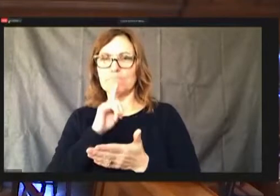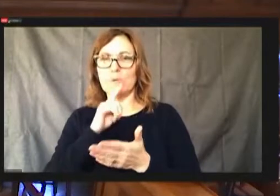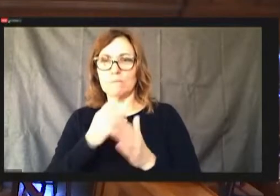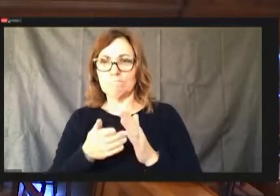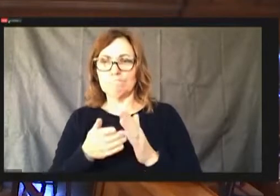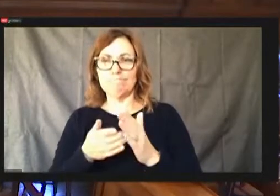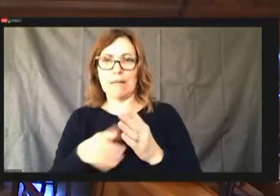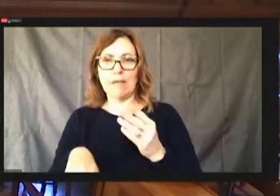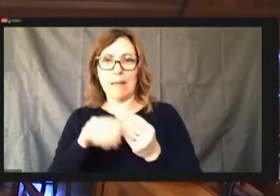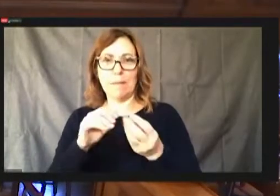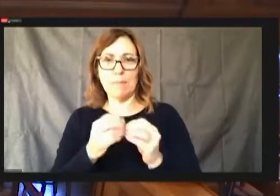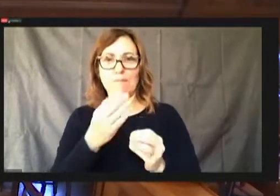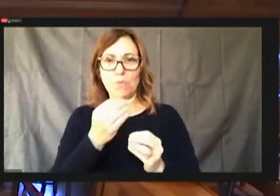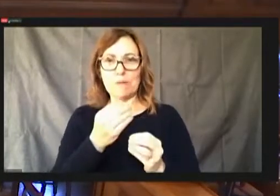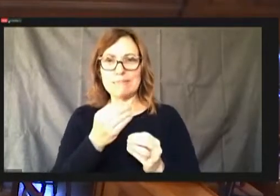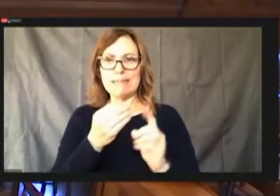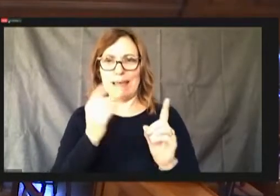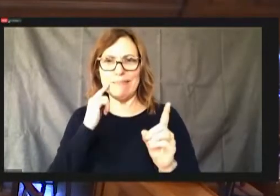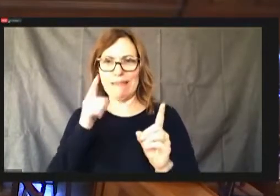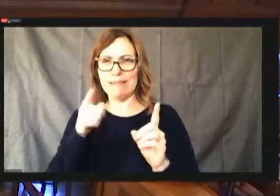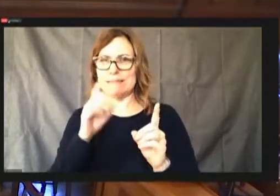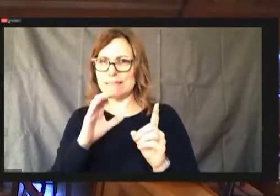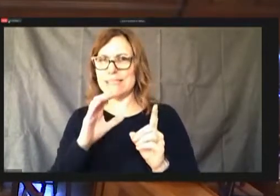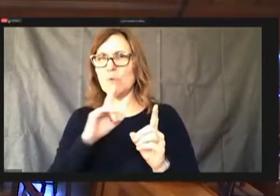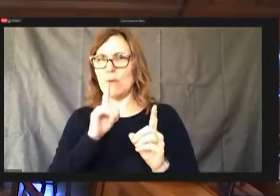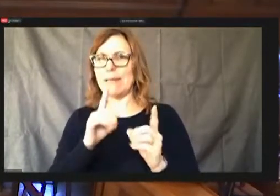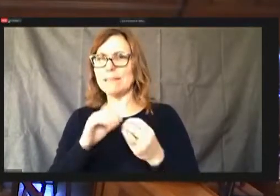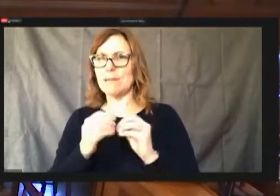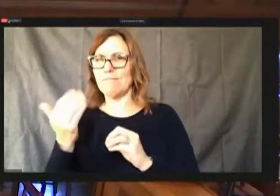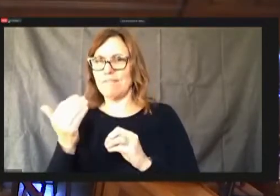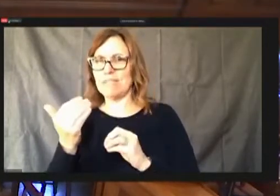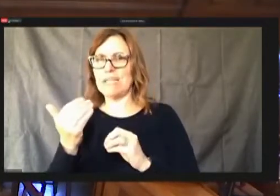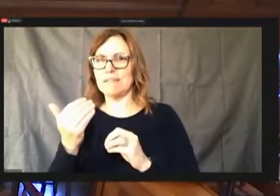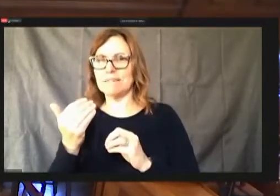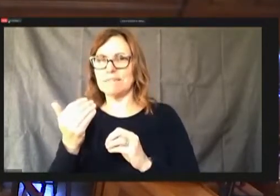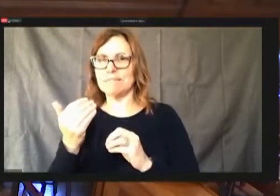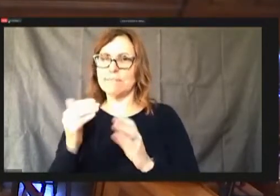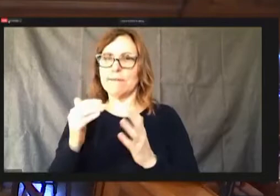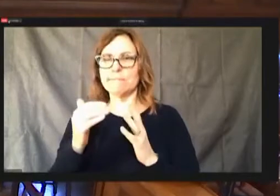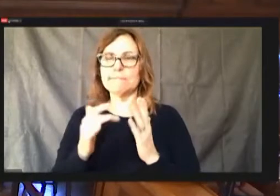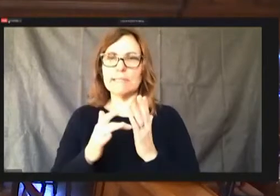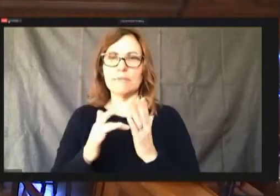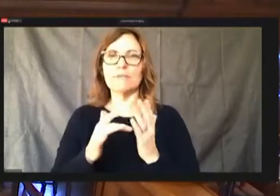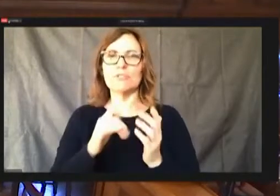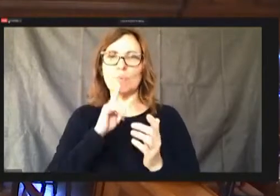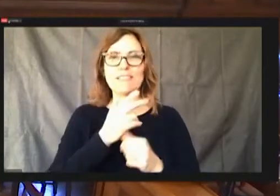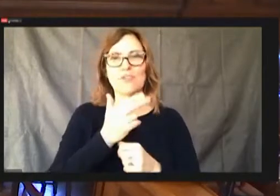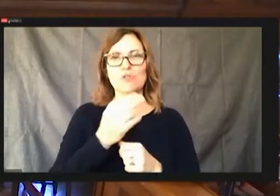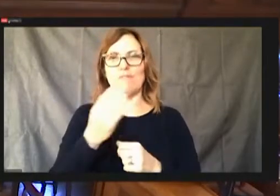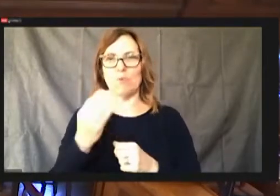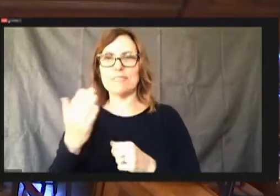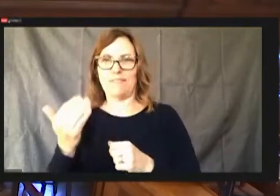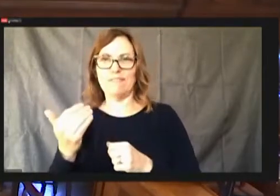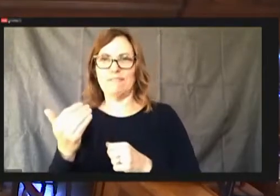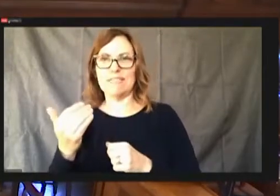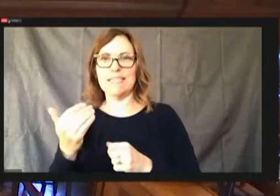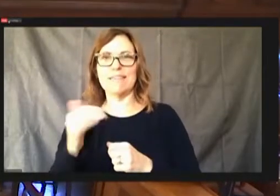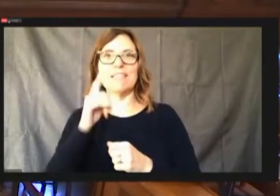Technical. We're actually going through and , which were the administrative. Yeah.